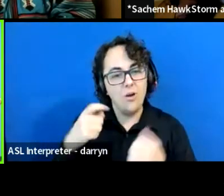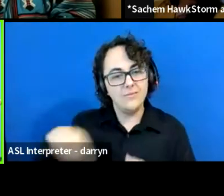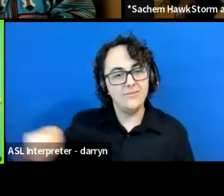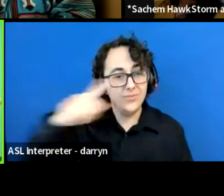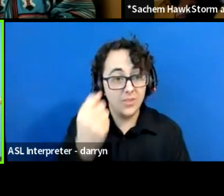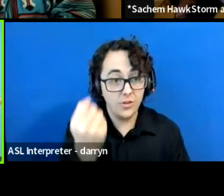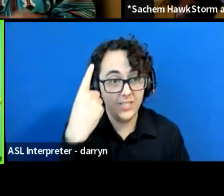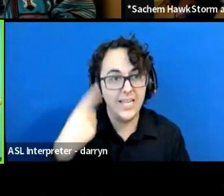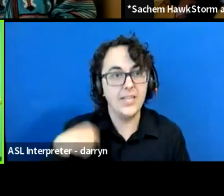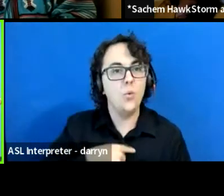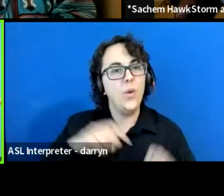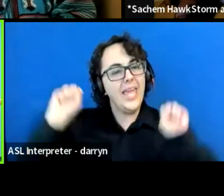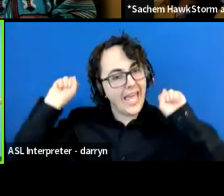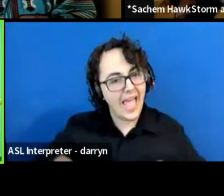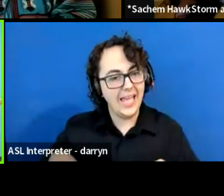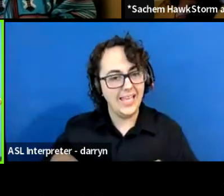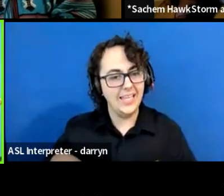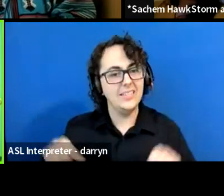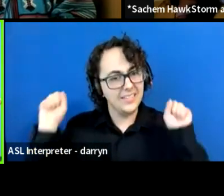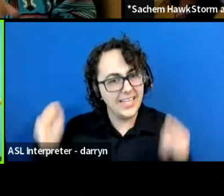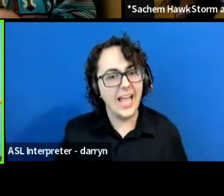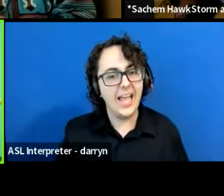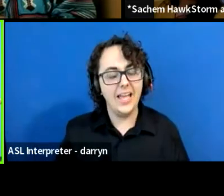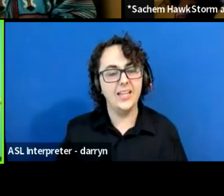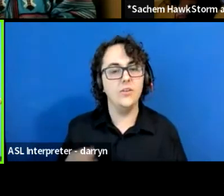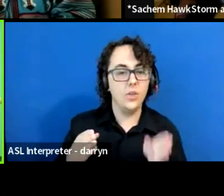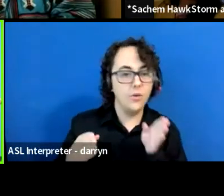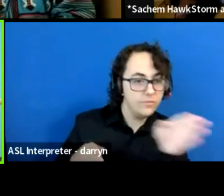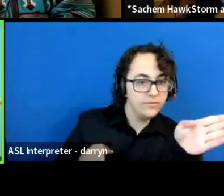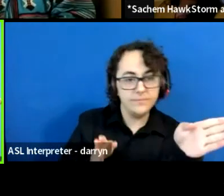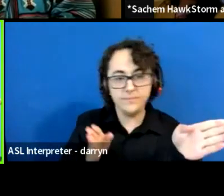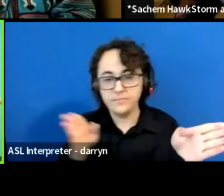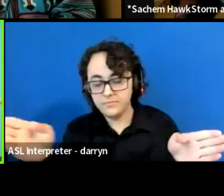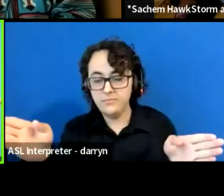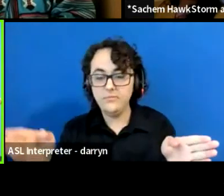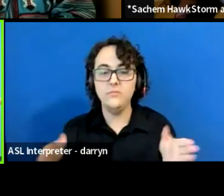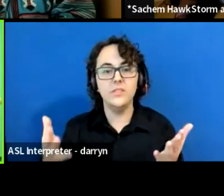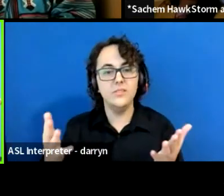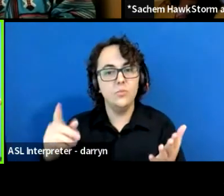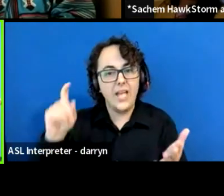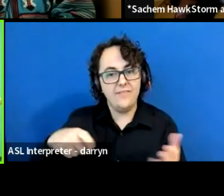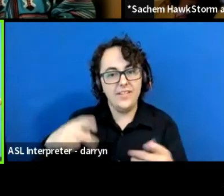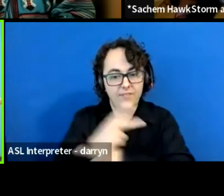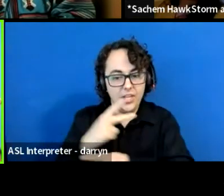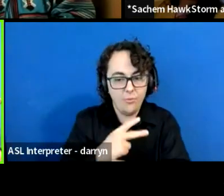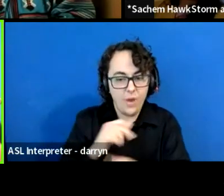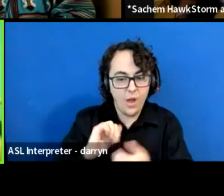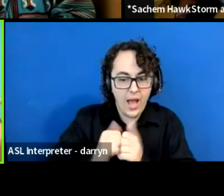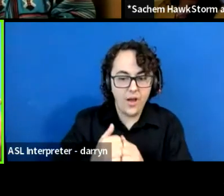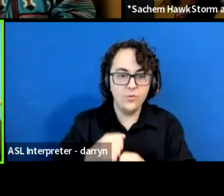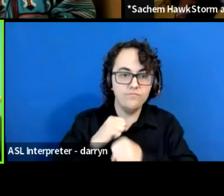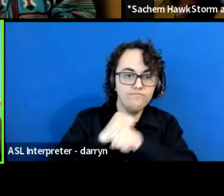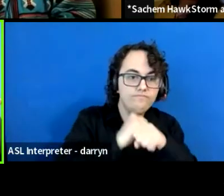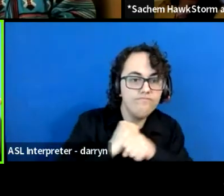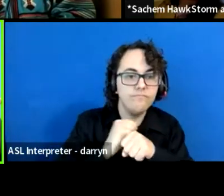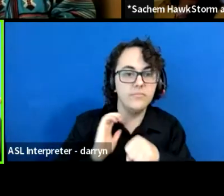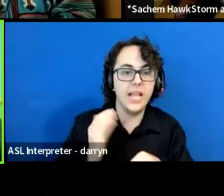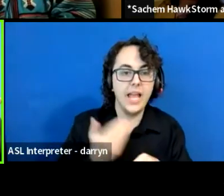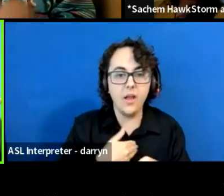And along those two roads, we have to figure out how to protect our communities. And on the other side of our way to figure out how to build our communities.